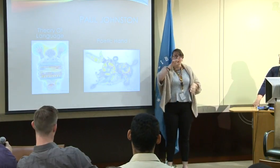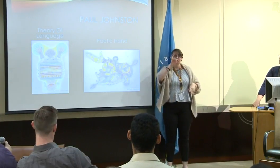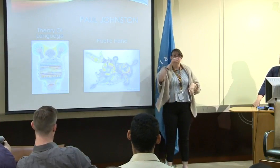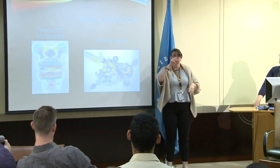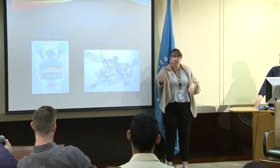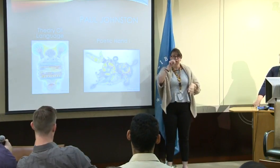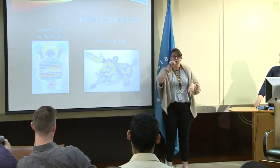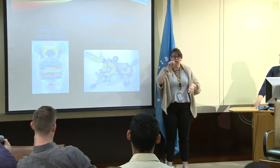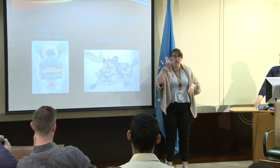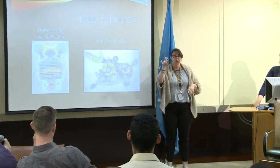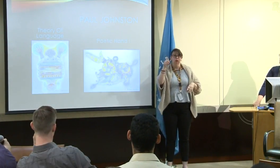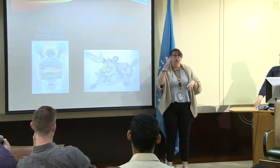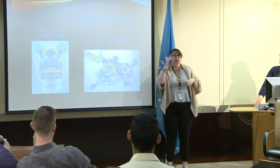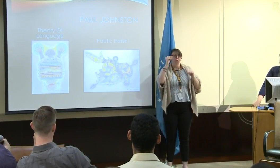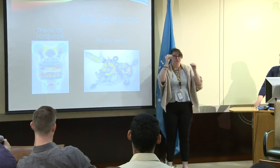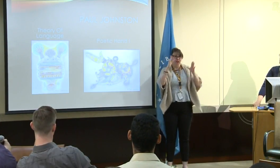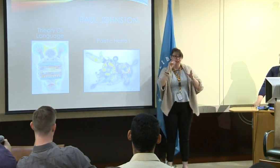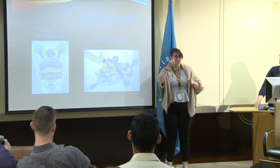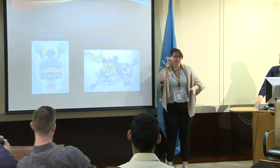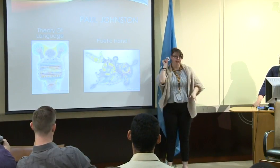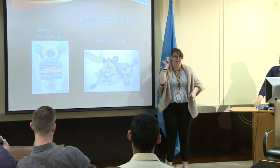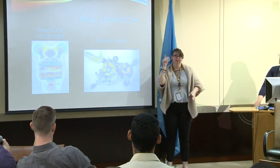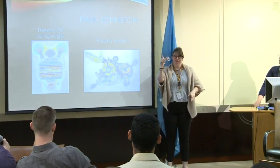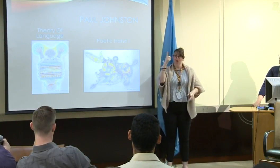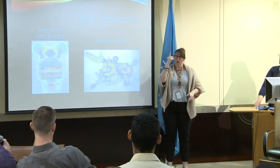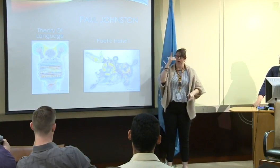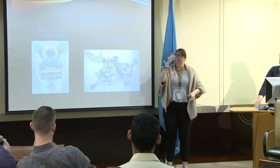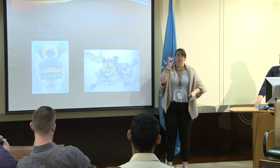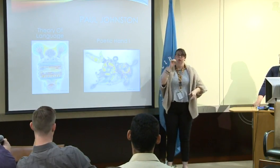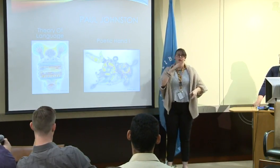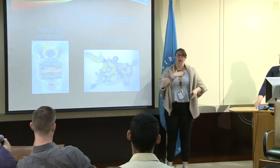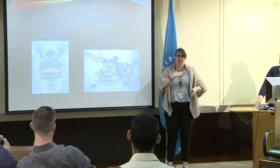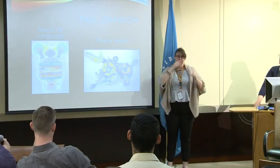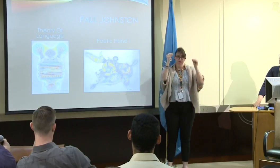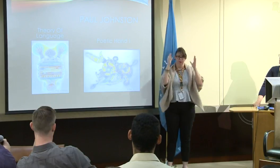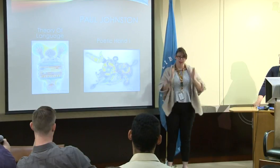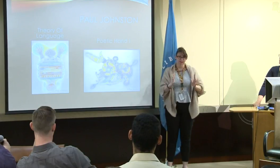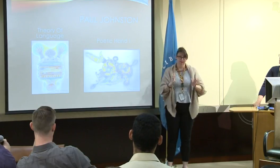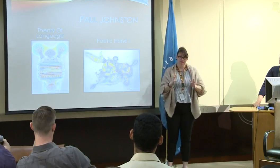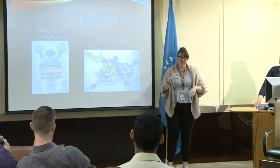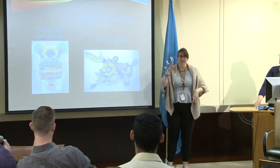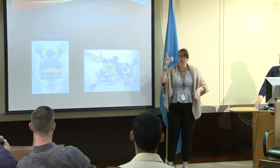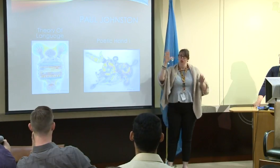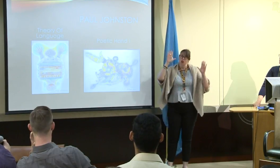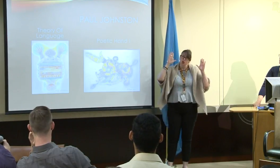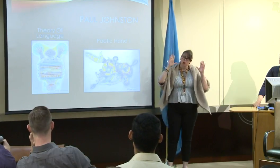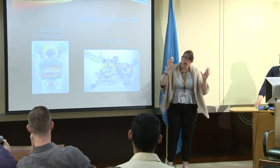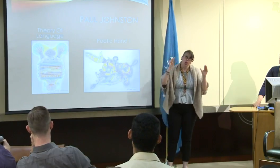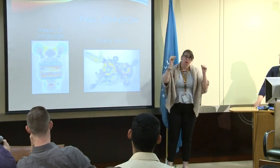Now, this is artwork by Paul Johnston. He's a professor at Gallaudet University and one